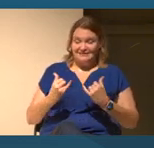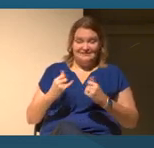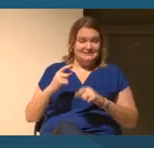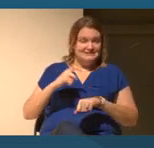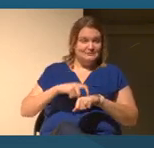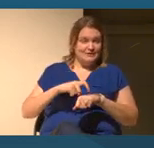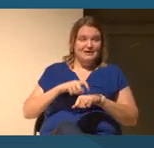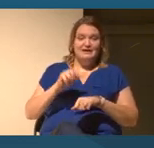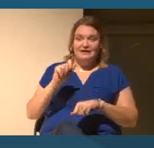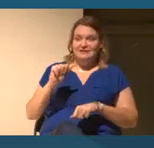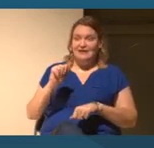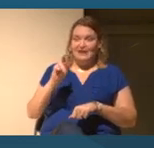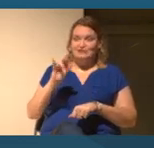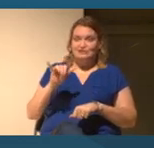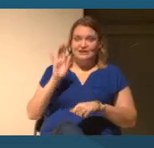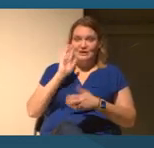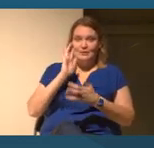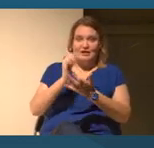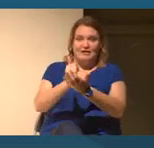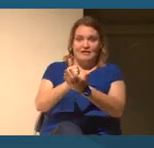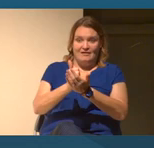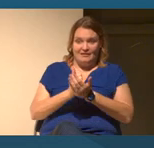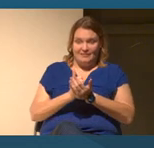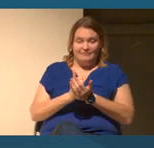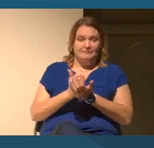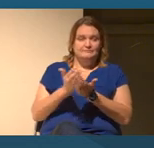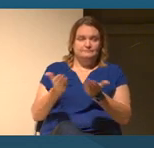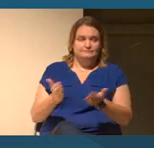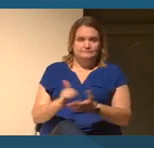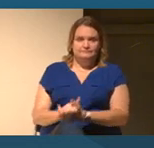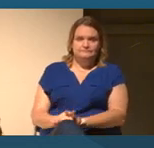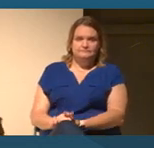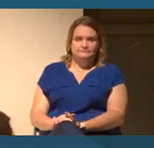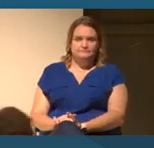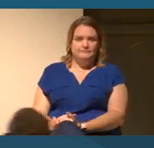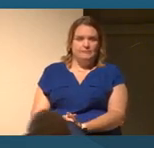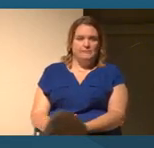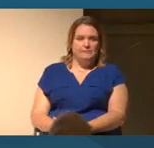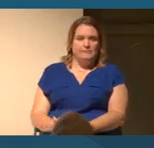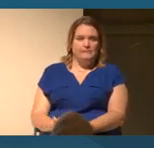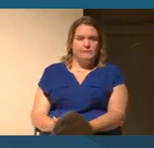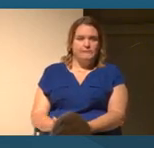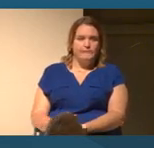She's gonna bring in the questions from the audience and then also from online.